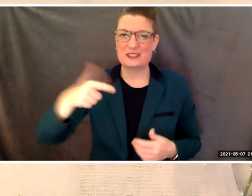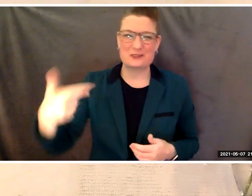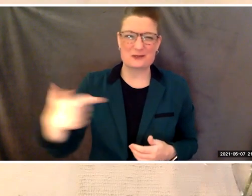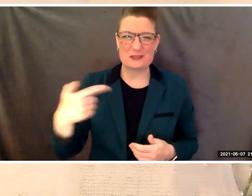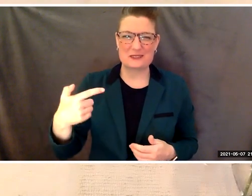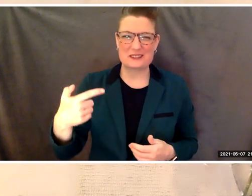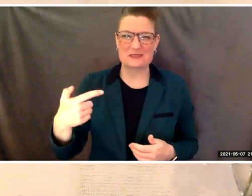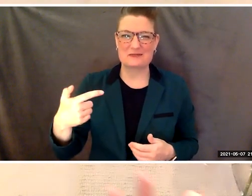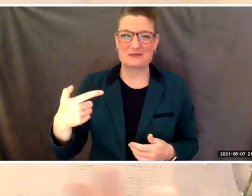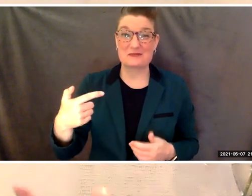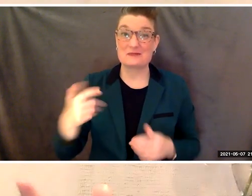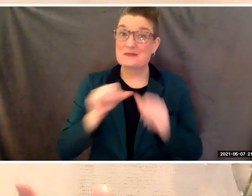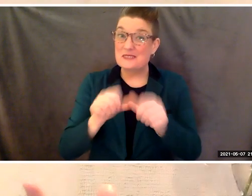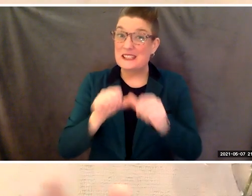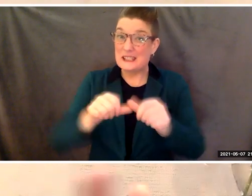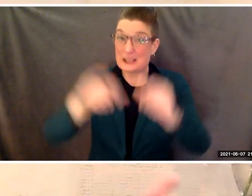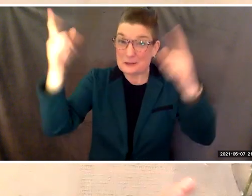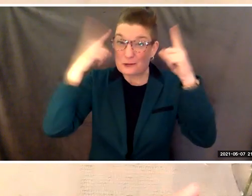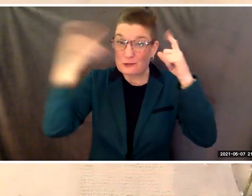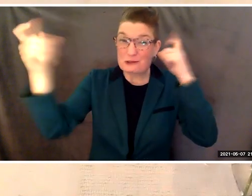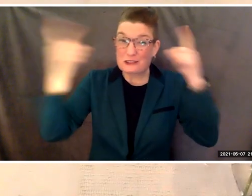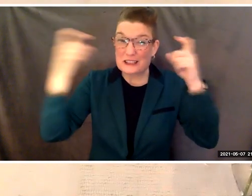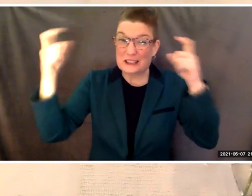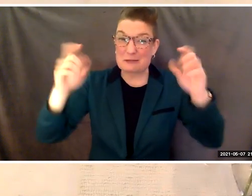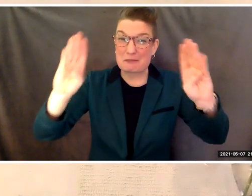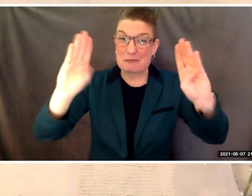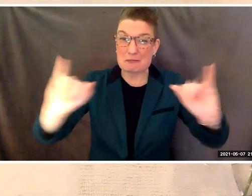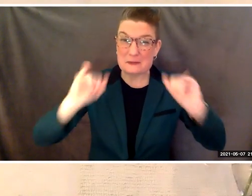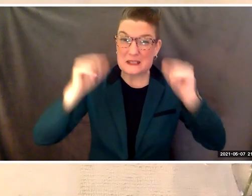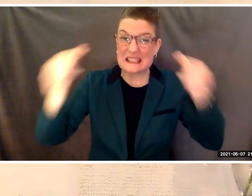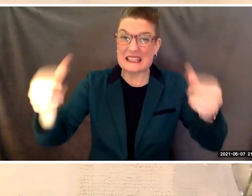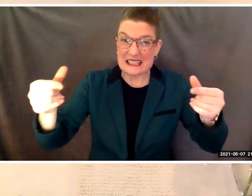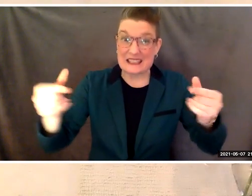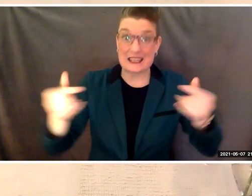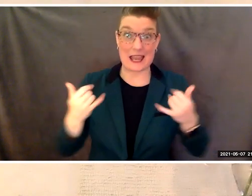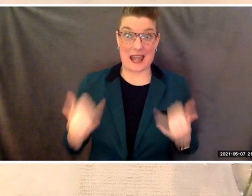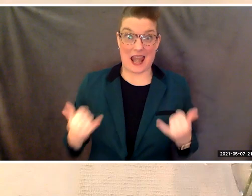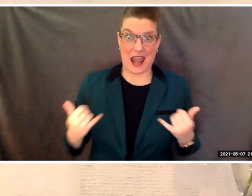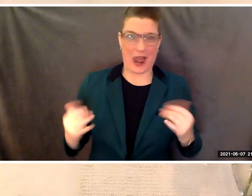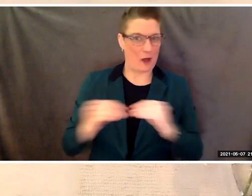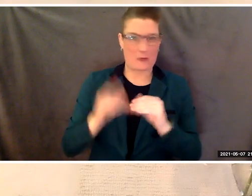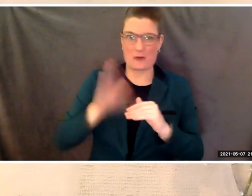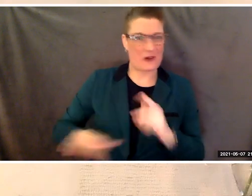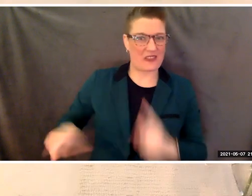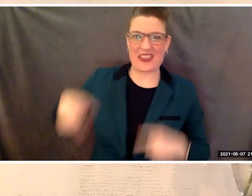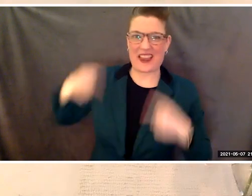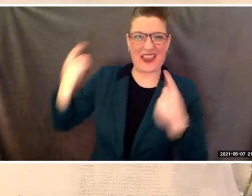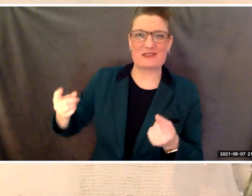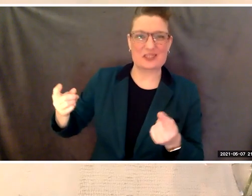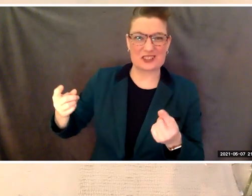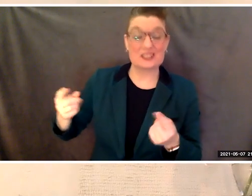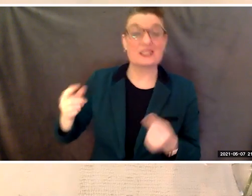dream big now, more than ever. And if you do that,